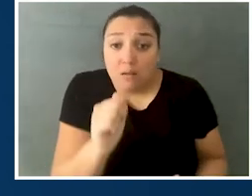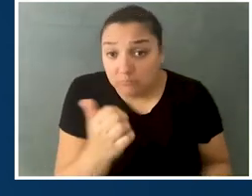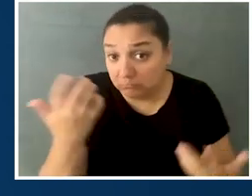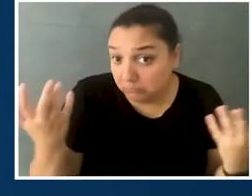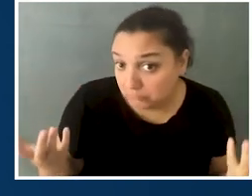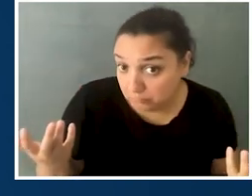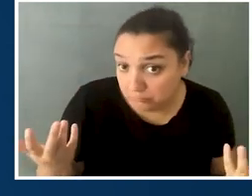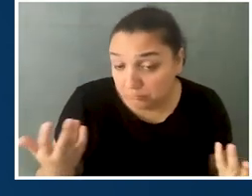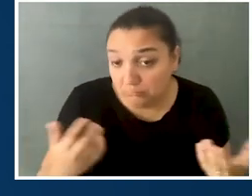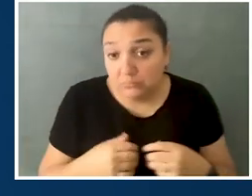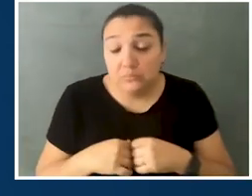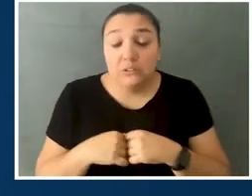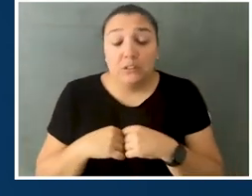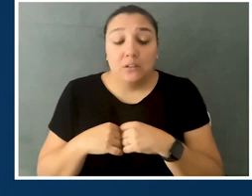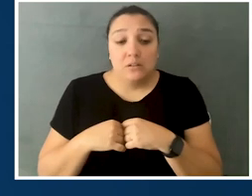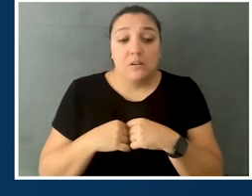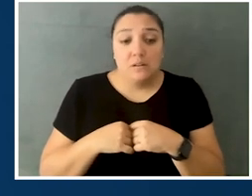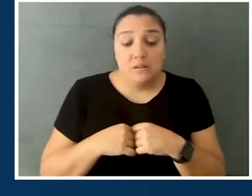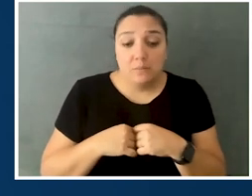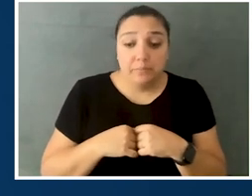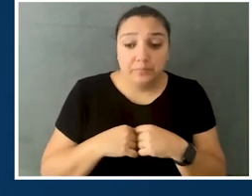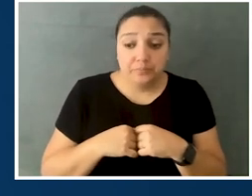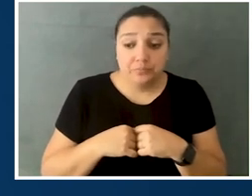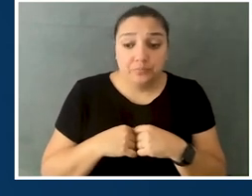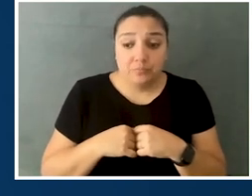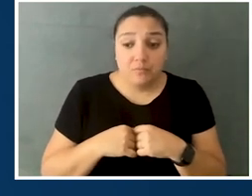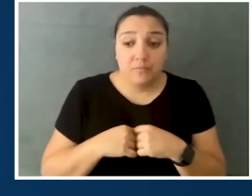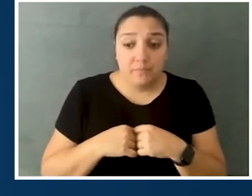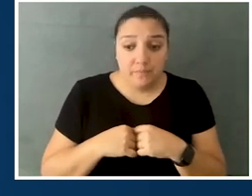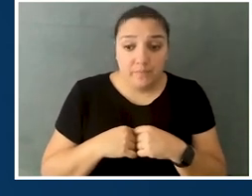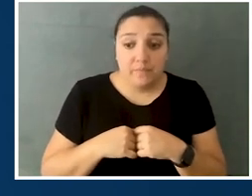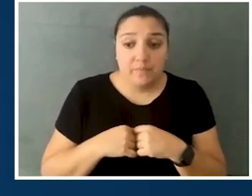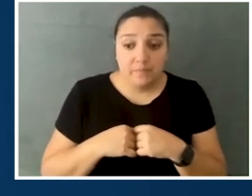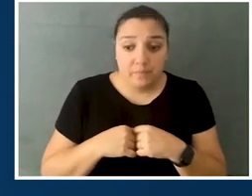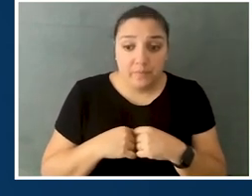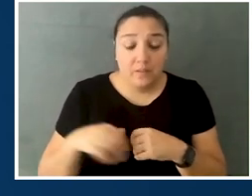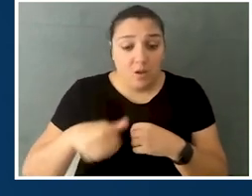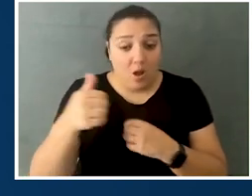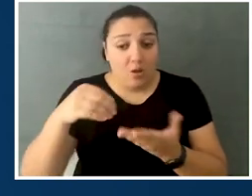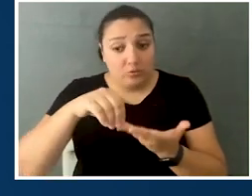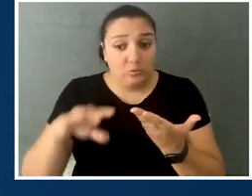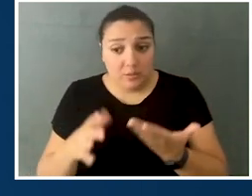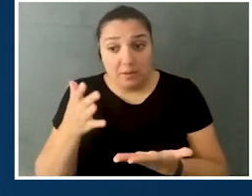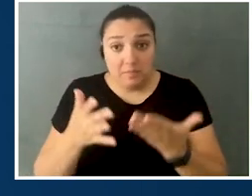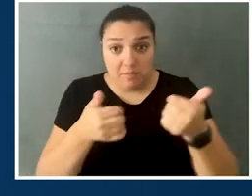we may not have the ability to have the students that are in their care to be able to see that and to know that